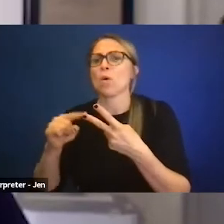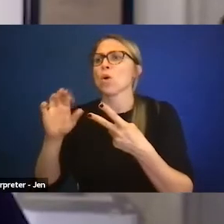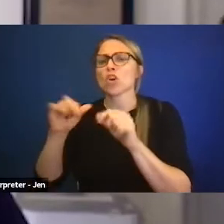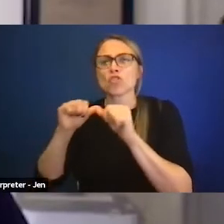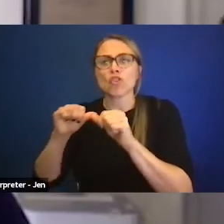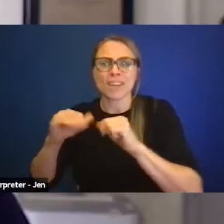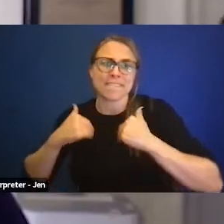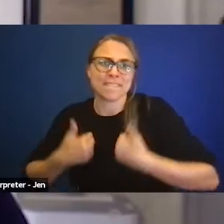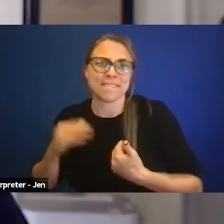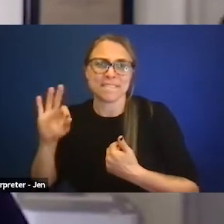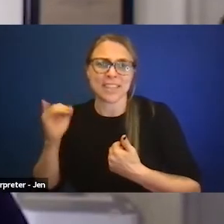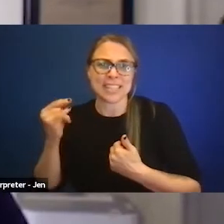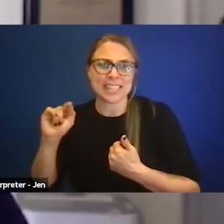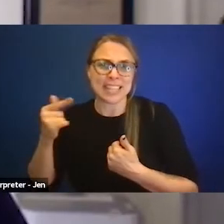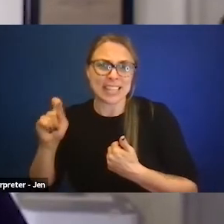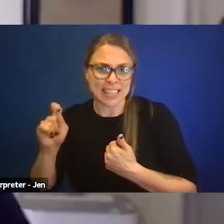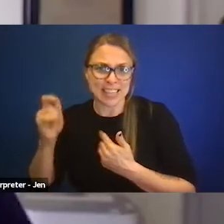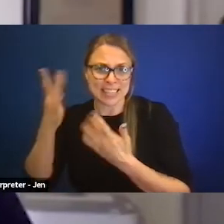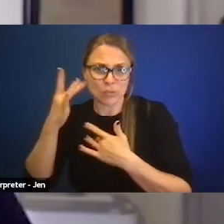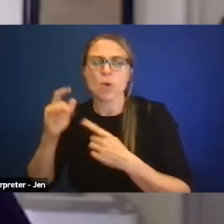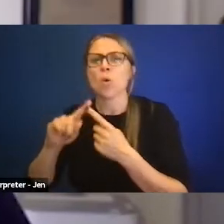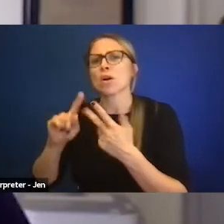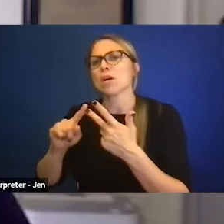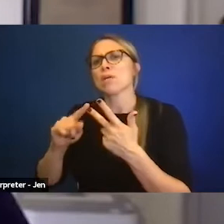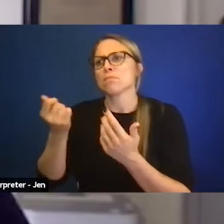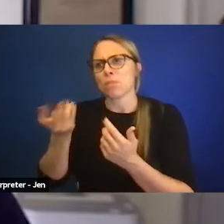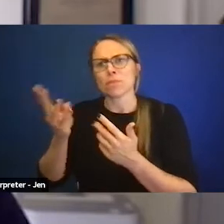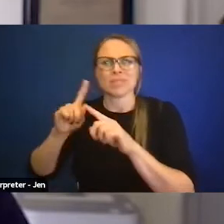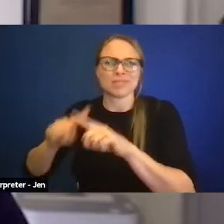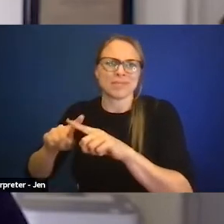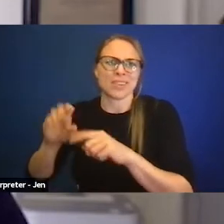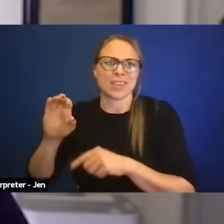or multiple chemical sensitivities or depression or anxiety